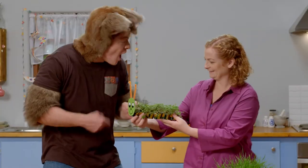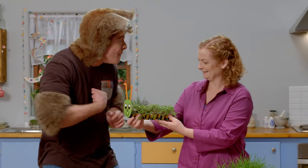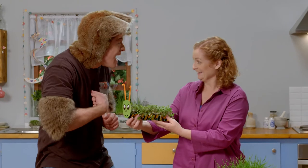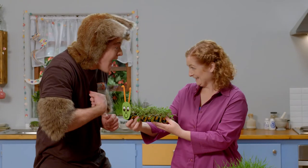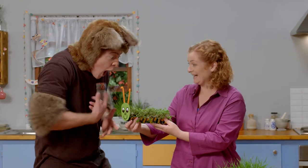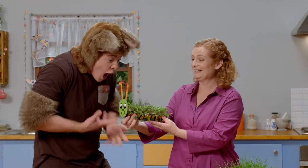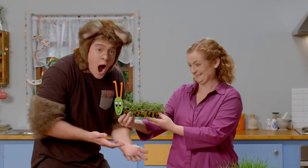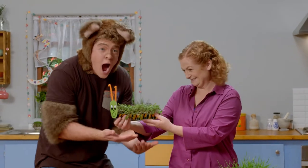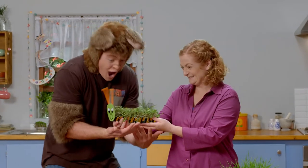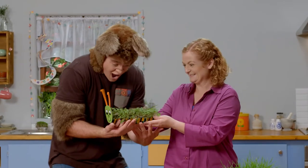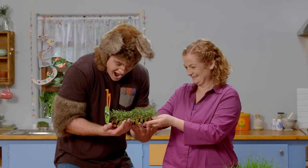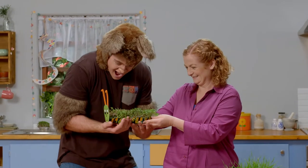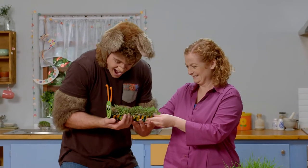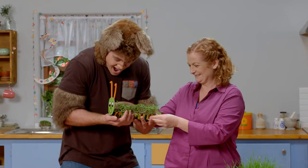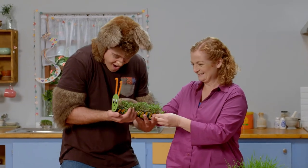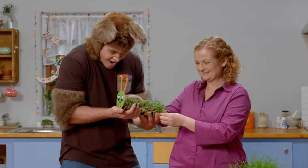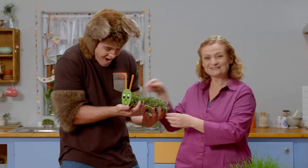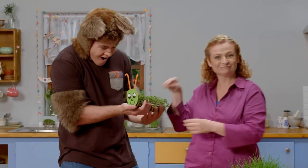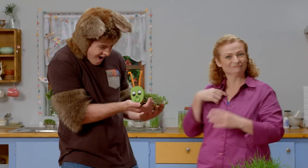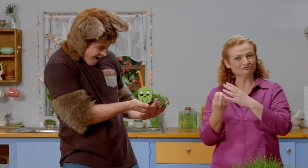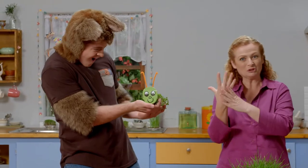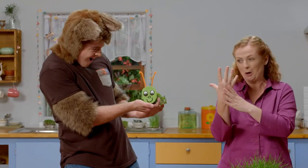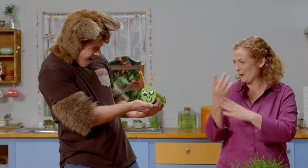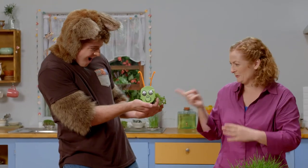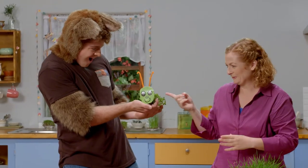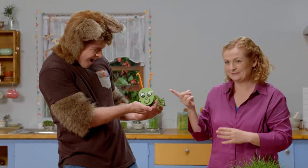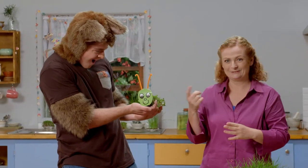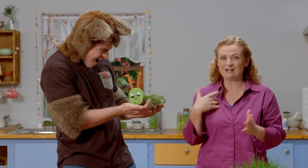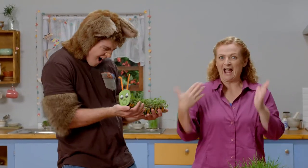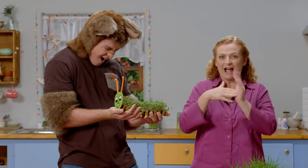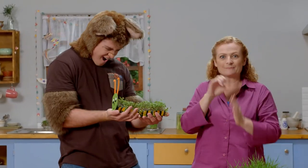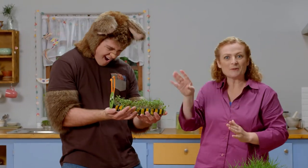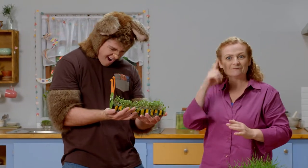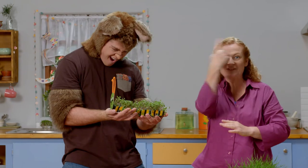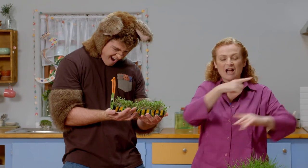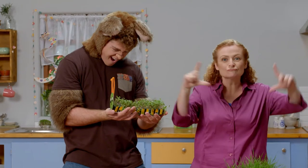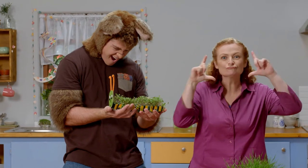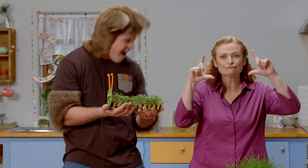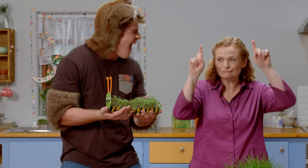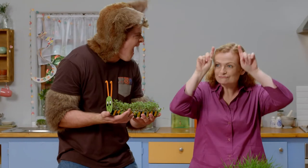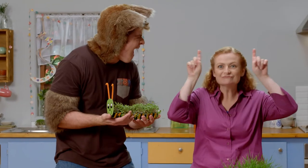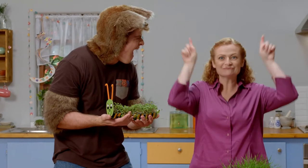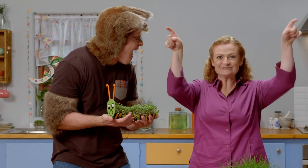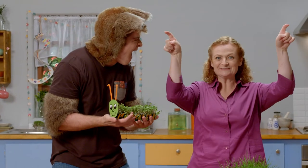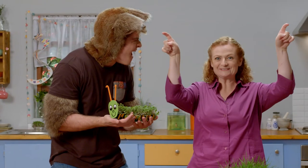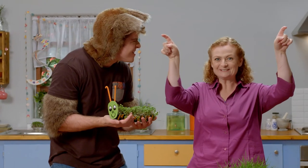For me? Yes, Possum. These are ones I grew the other day but I thought I would add a face and some antennae on there